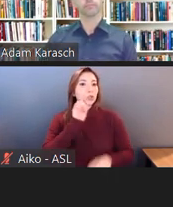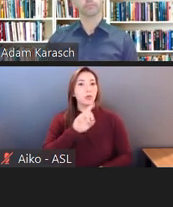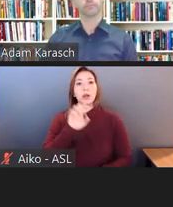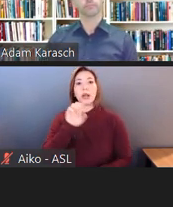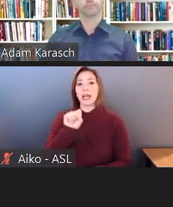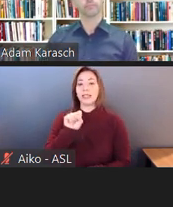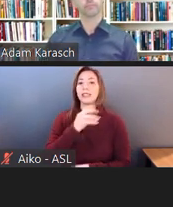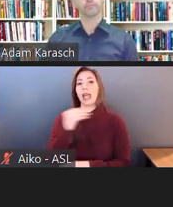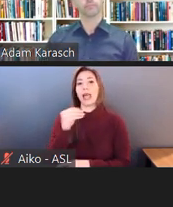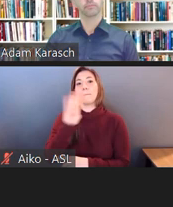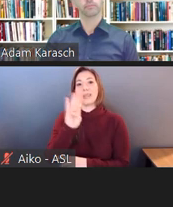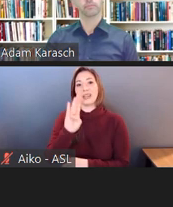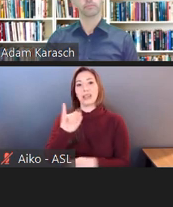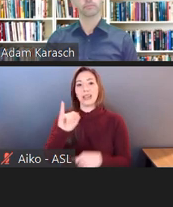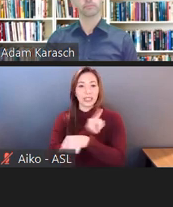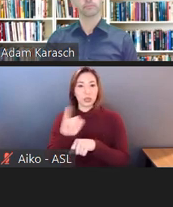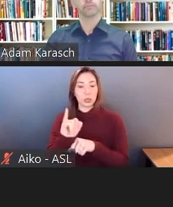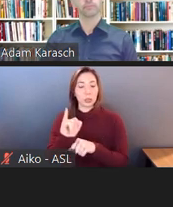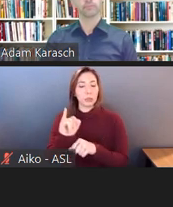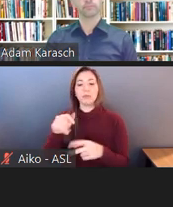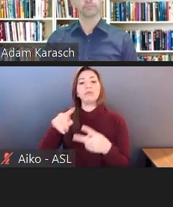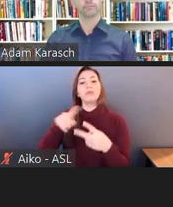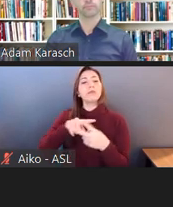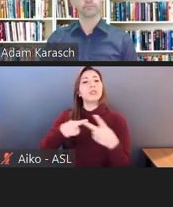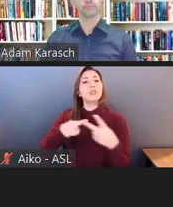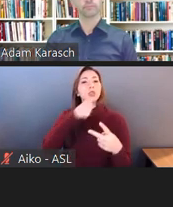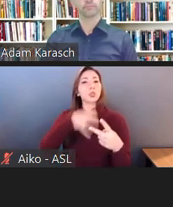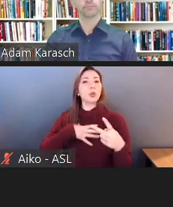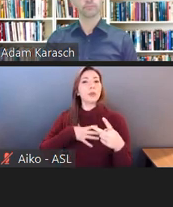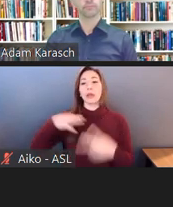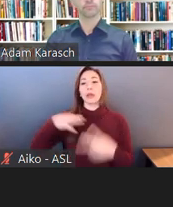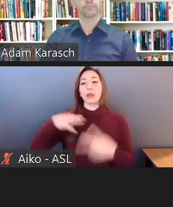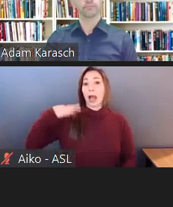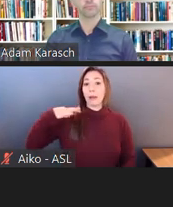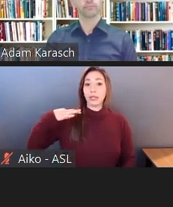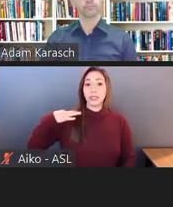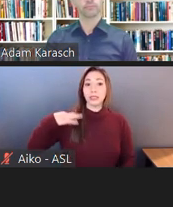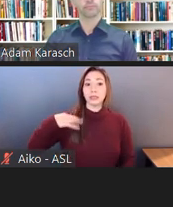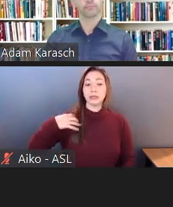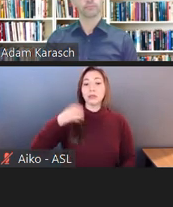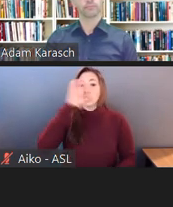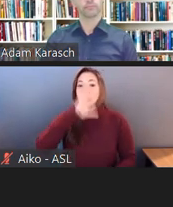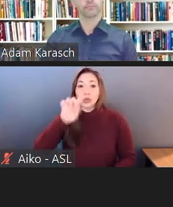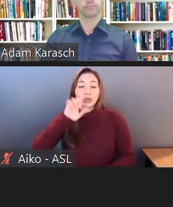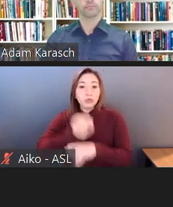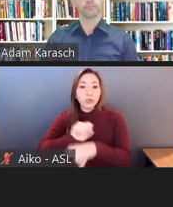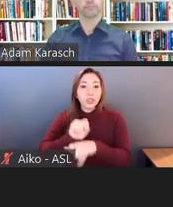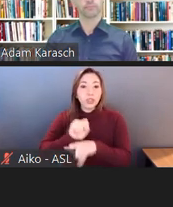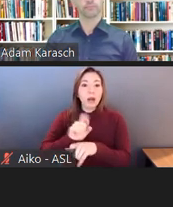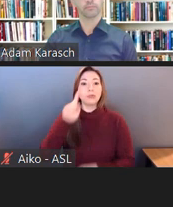they were applicants. They were applying for jobs in the company's cell phone repair facility.